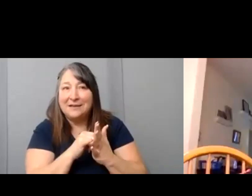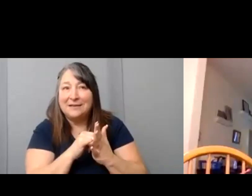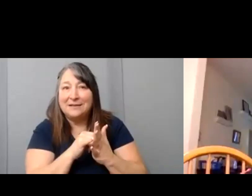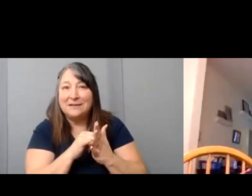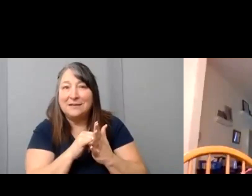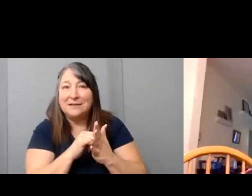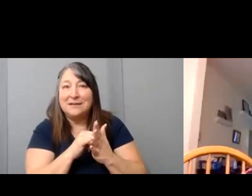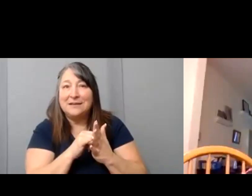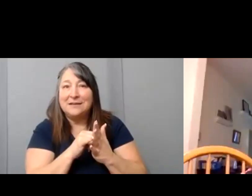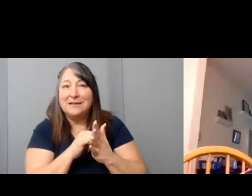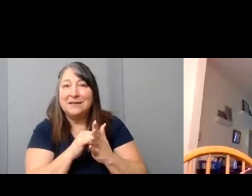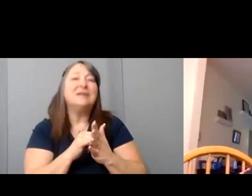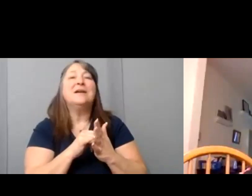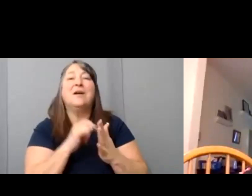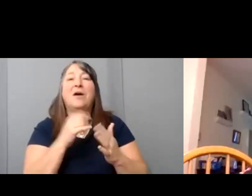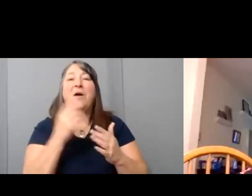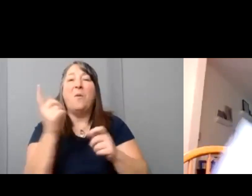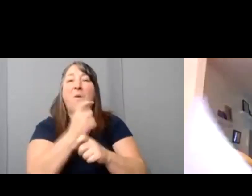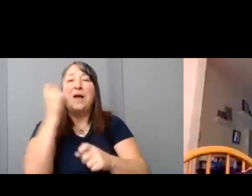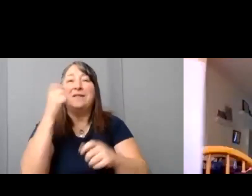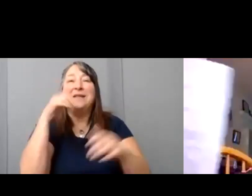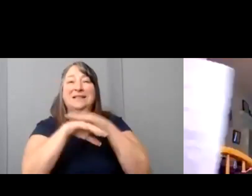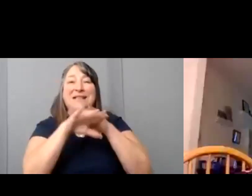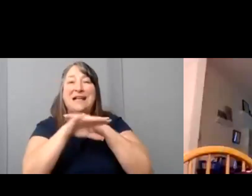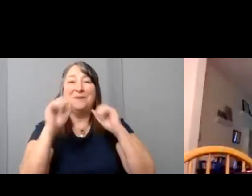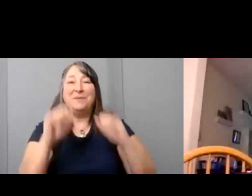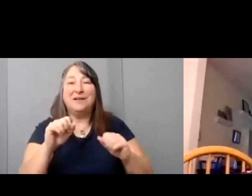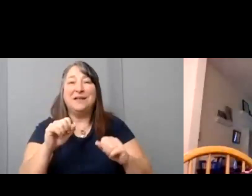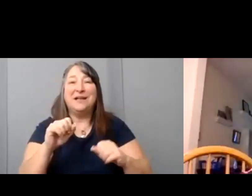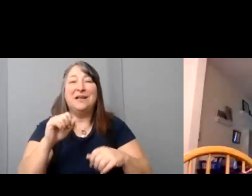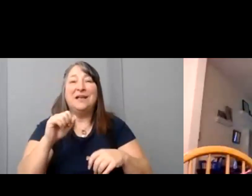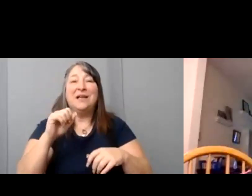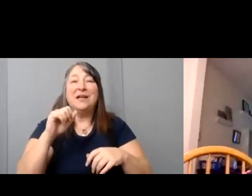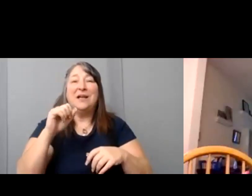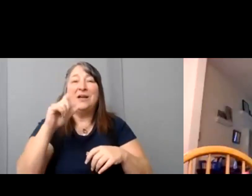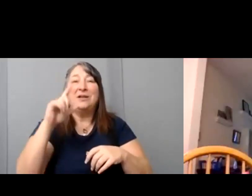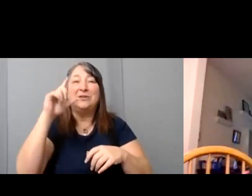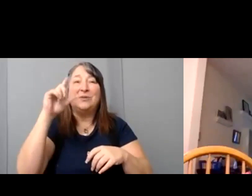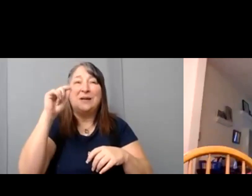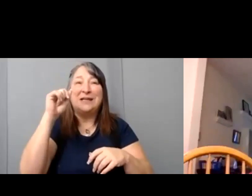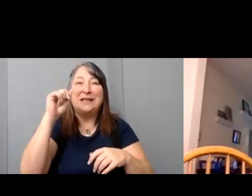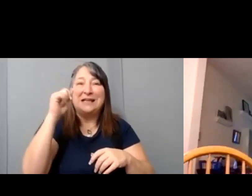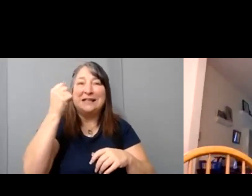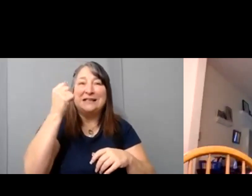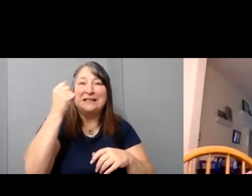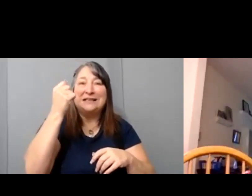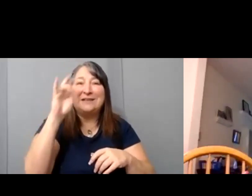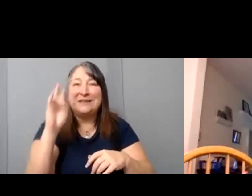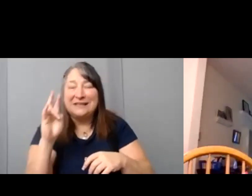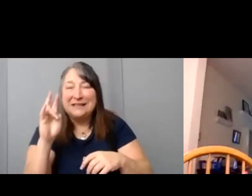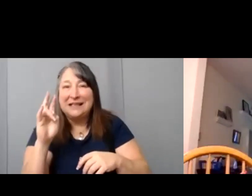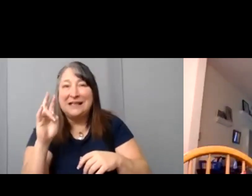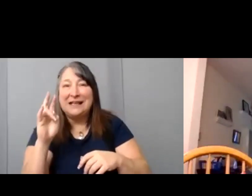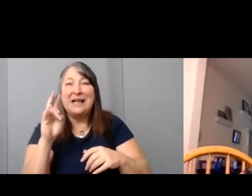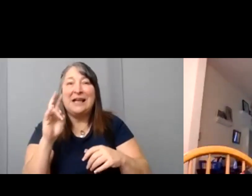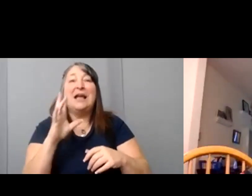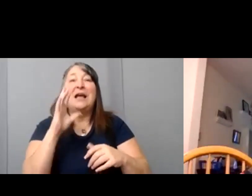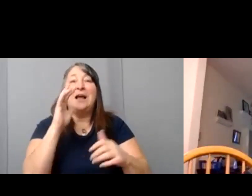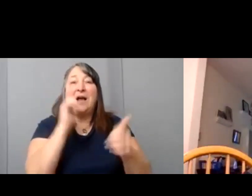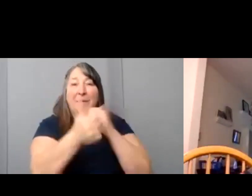which which are one of the festivals 27 second film town competition on screen, and Taxi Cabs